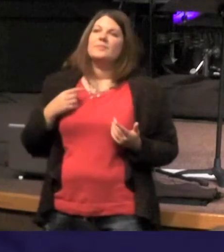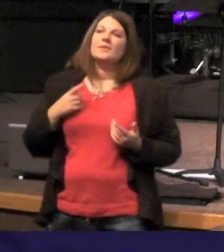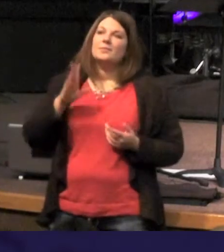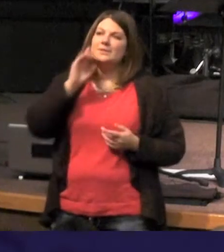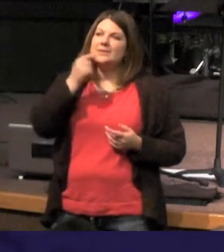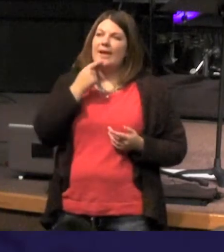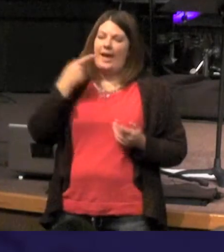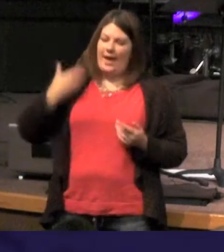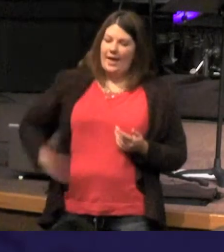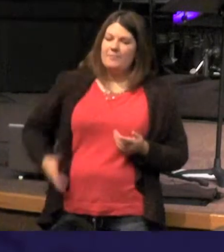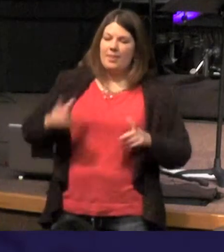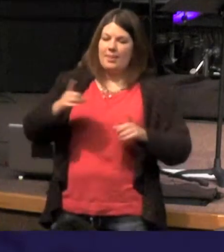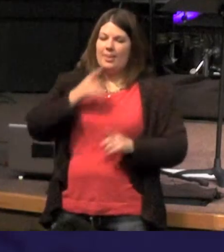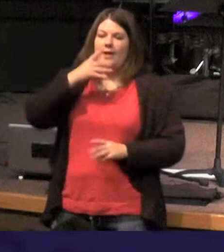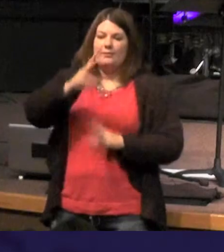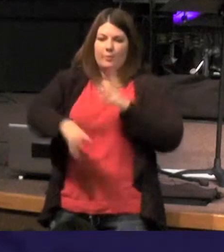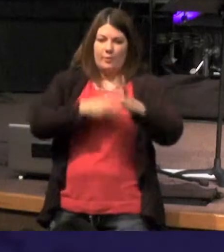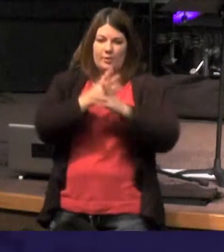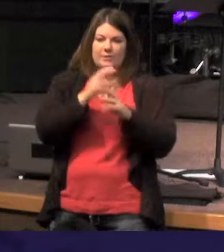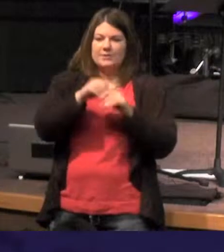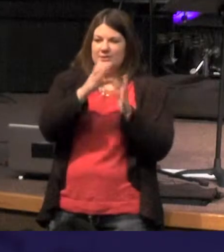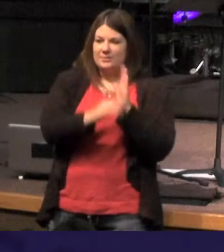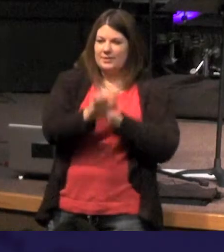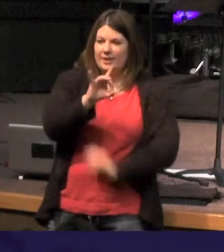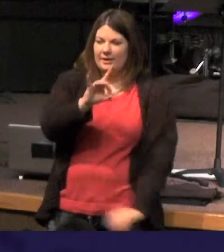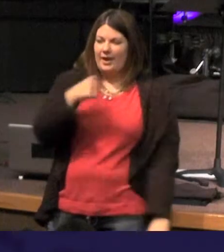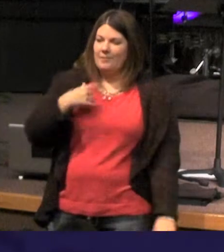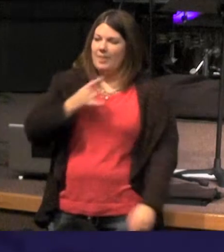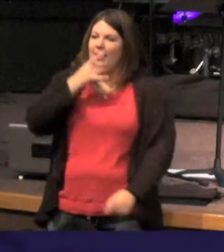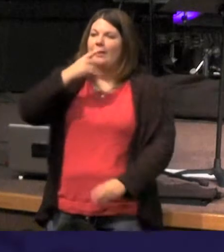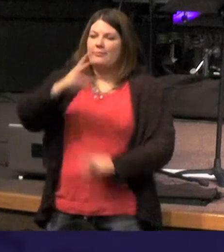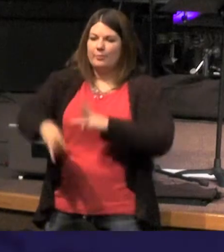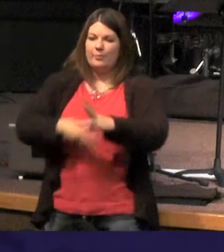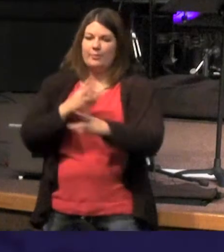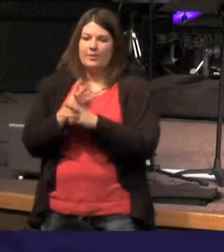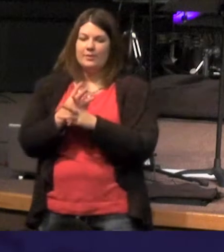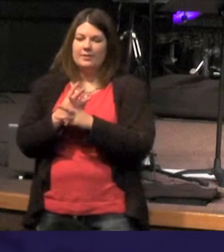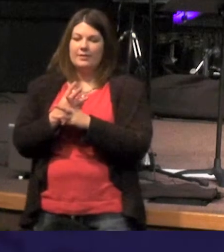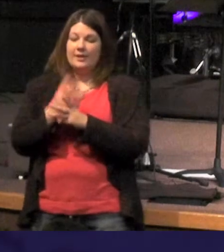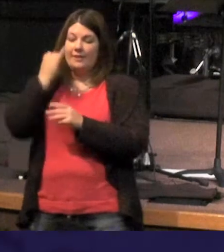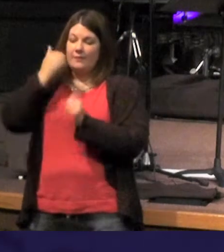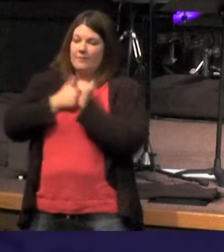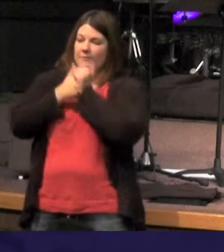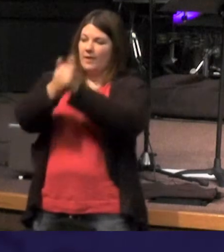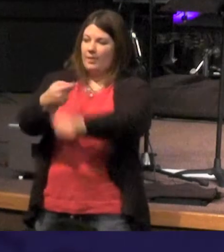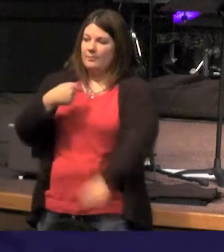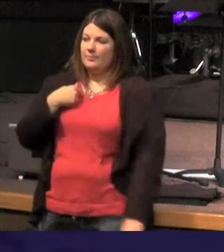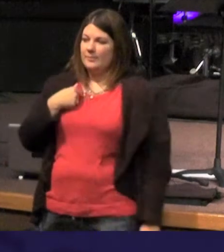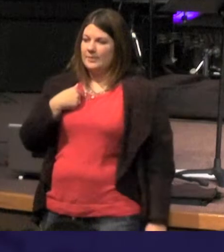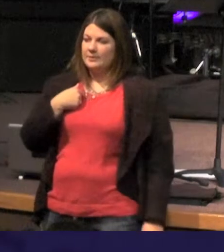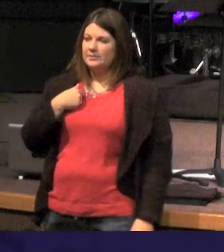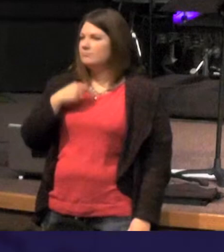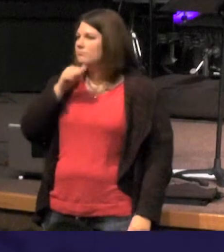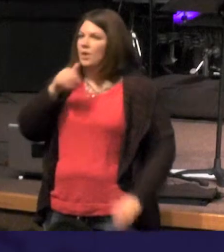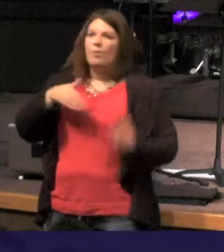I'm the light of the world chapter 8 I am the light of the world who ever follows me will not walk in darkness